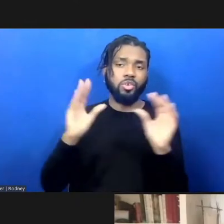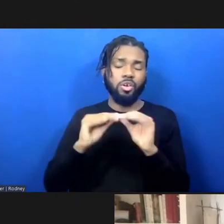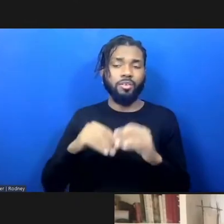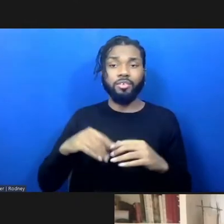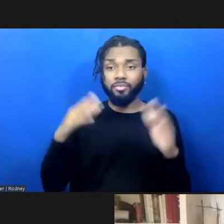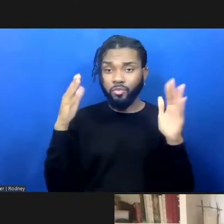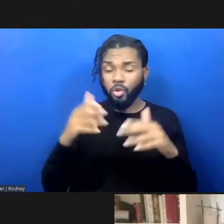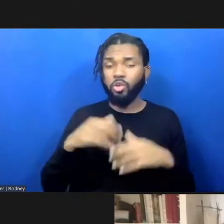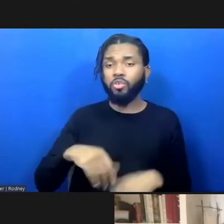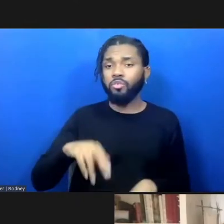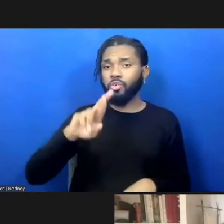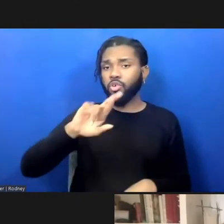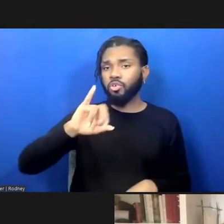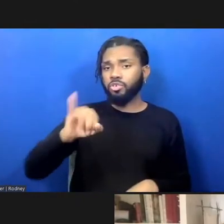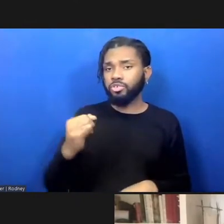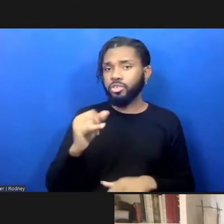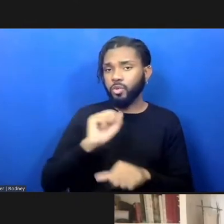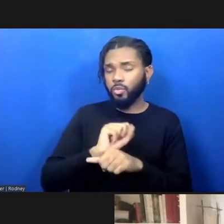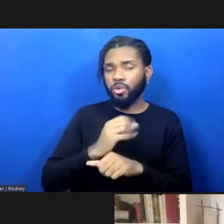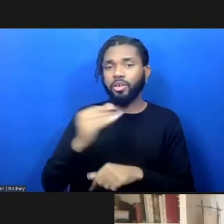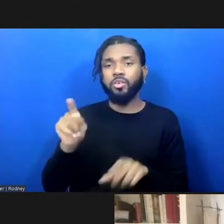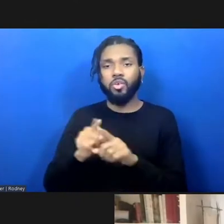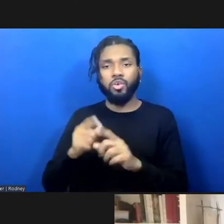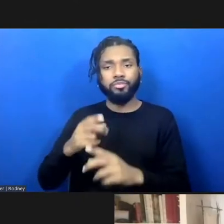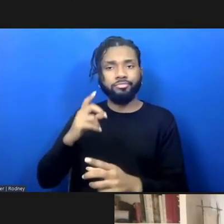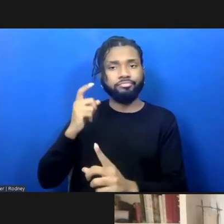justice work, and she was named a 2019 MacArthur Fellow.